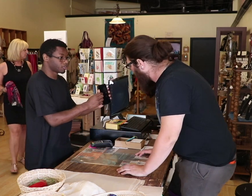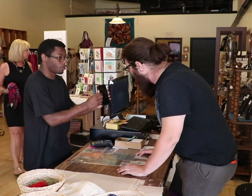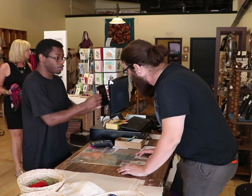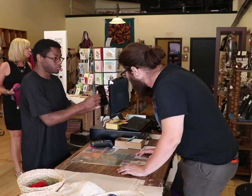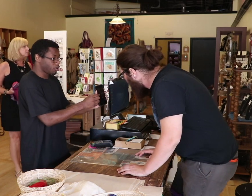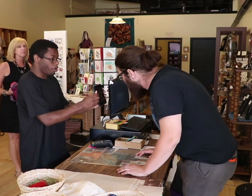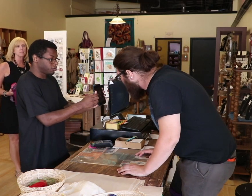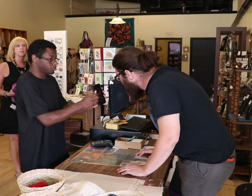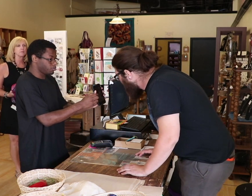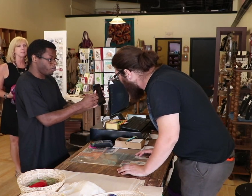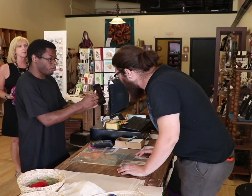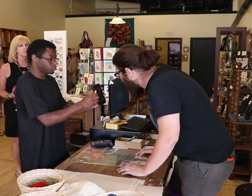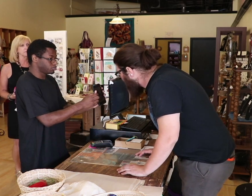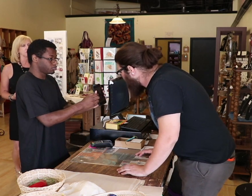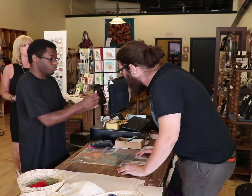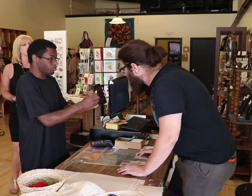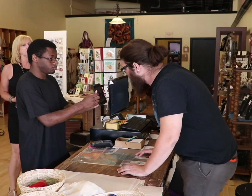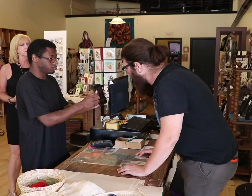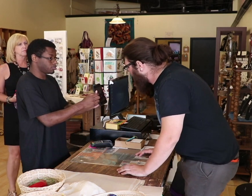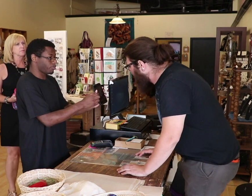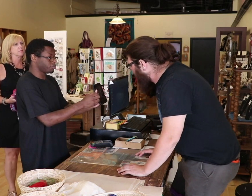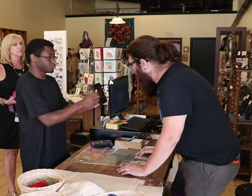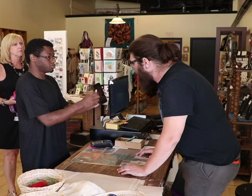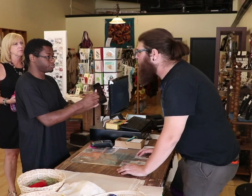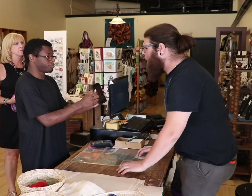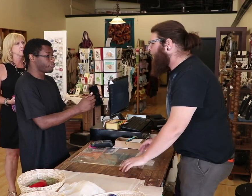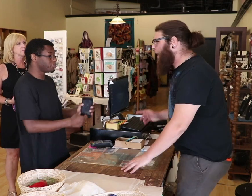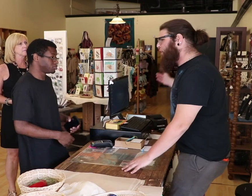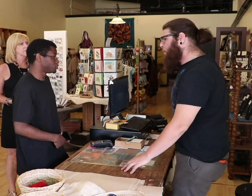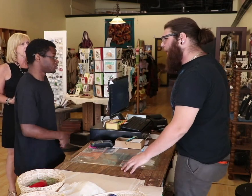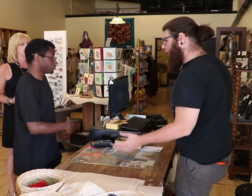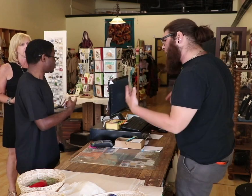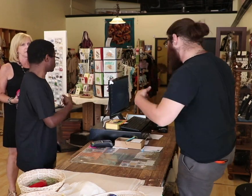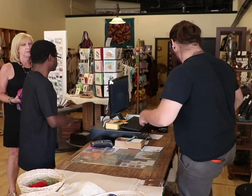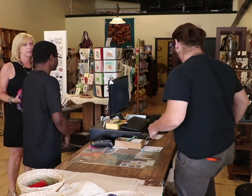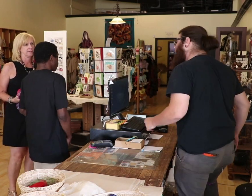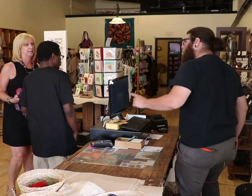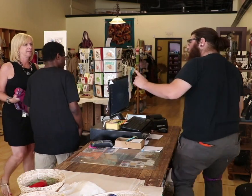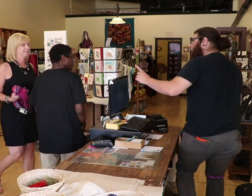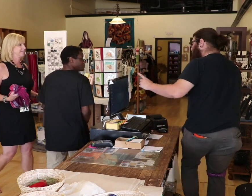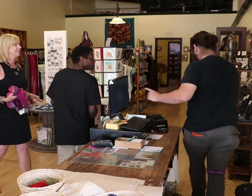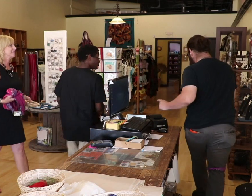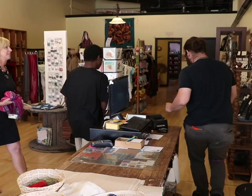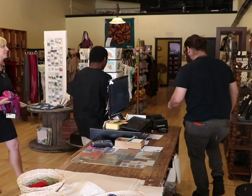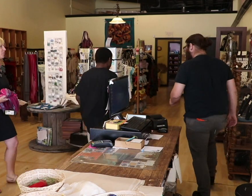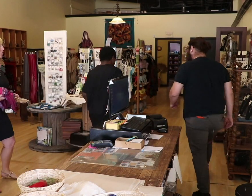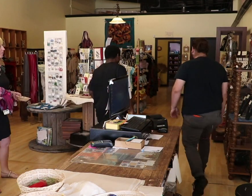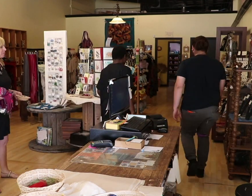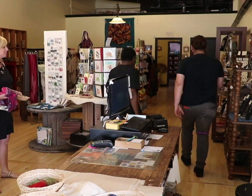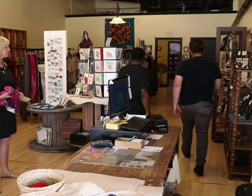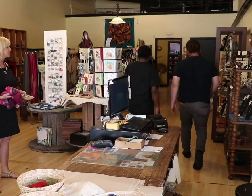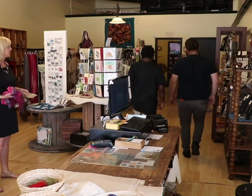(reads customer's phone) Do you have chocolate bars? Yeah in the back. Come with me, I'll be right with you ma'am. No problem.